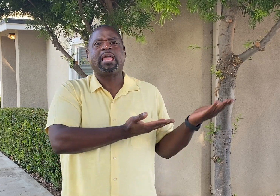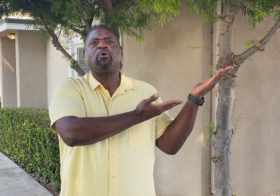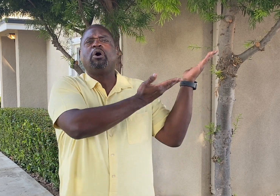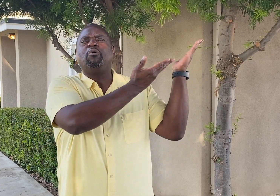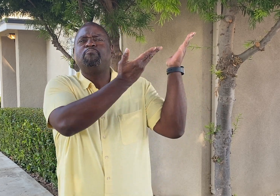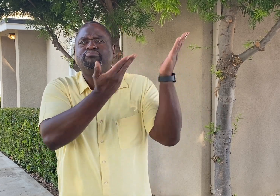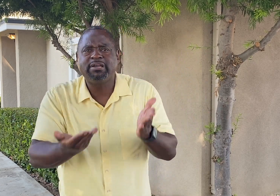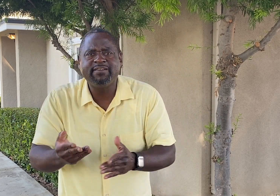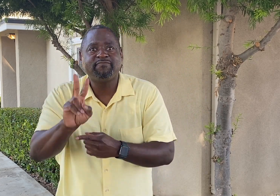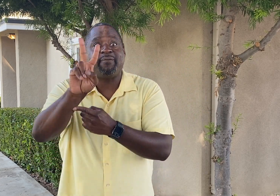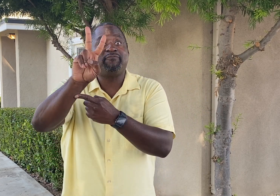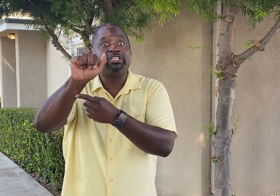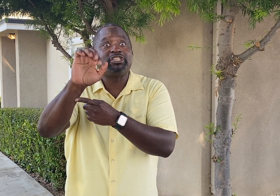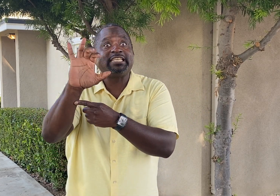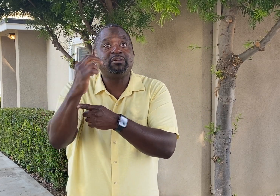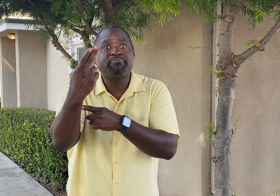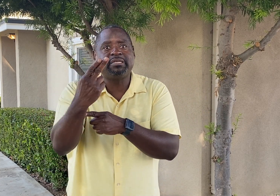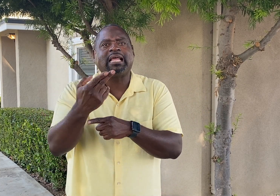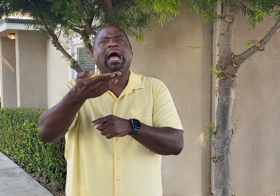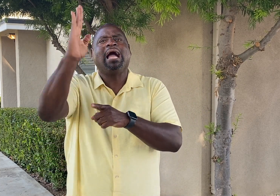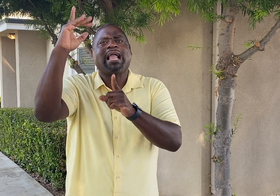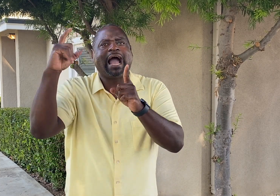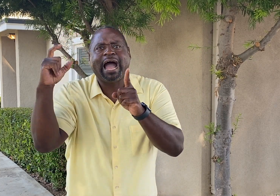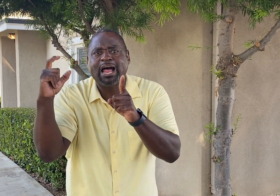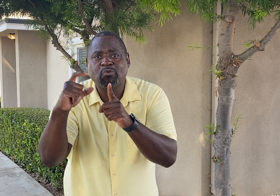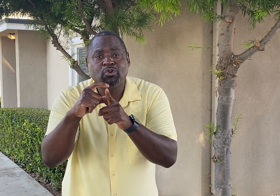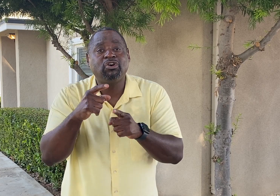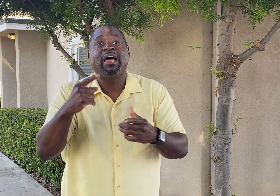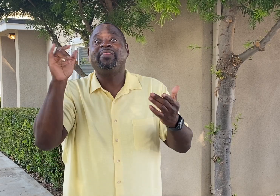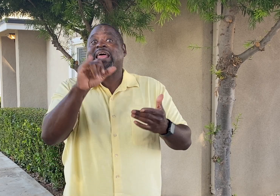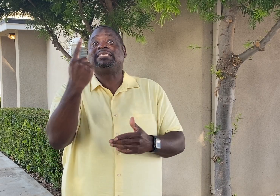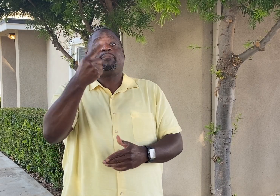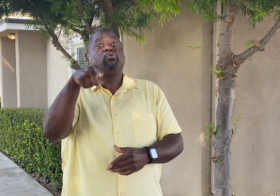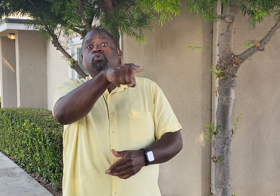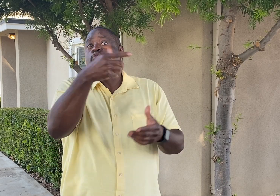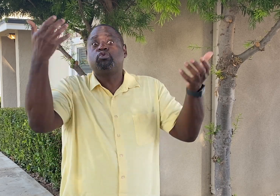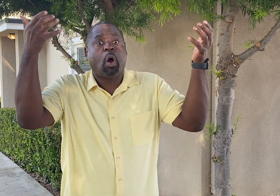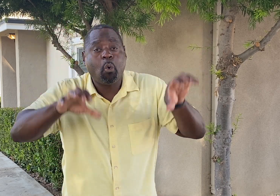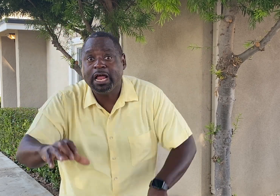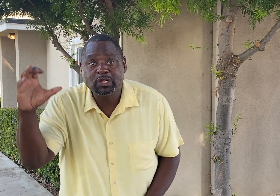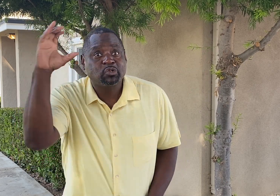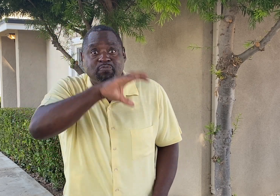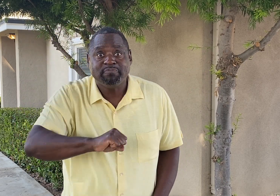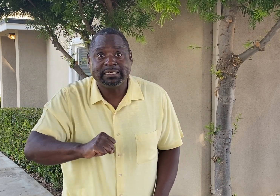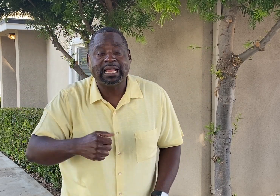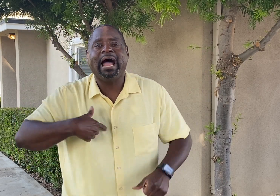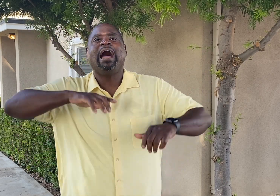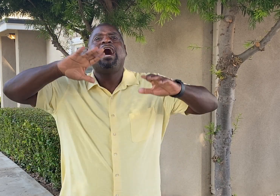as they will bring from Virginia Beach, VA the uplifting Word of God. That's something you don't want to miss!